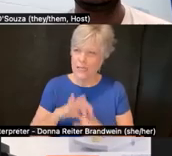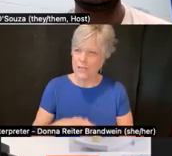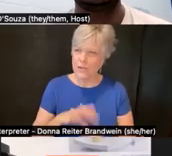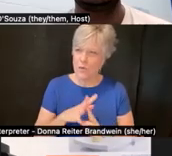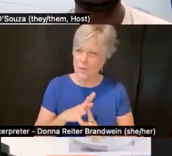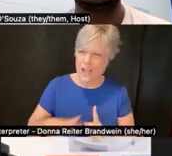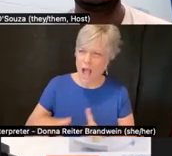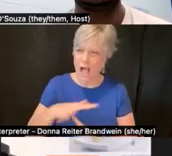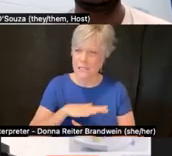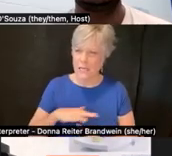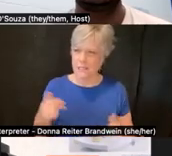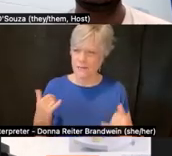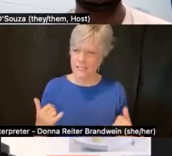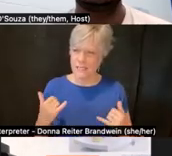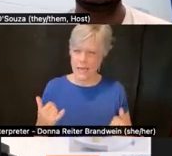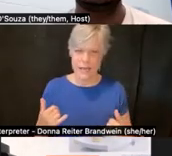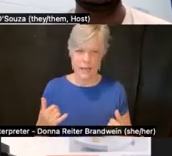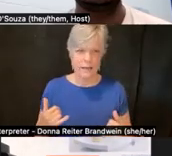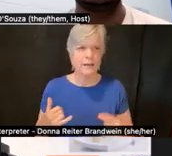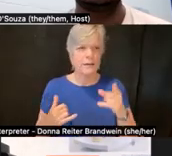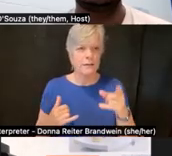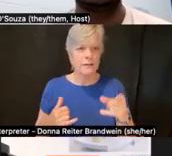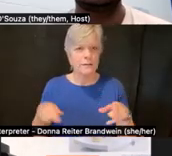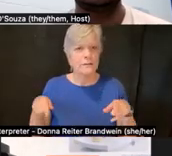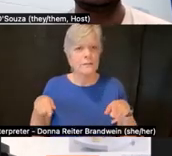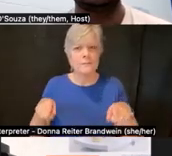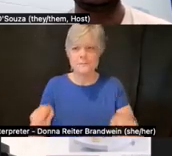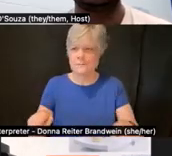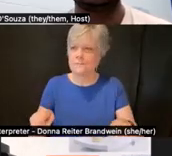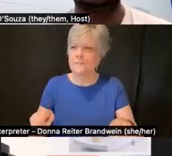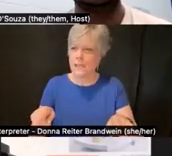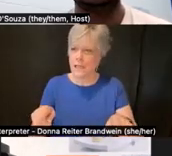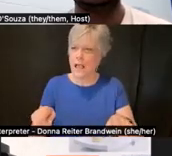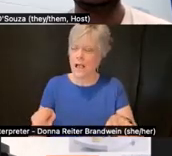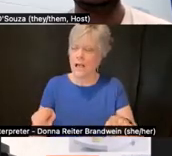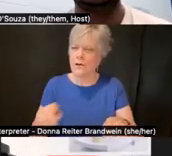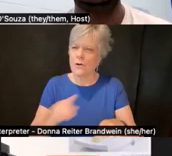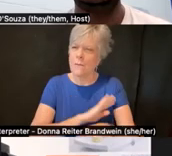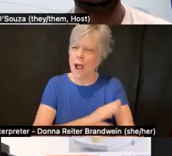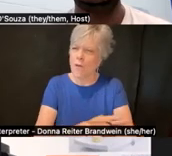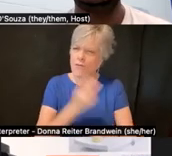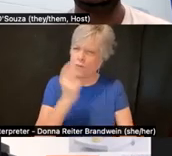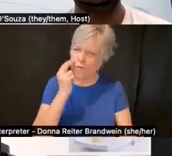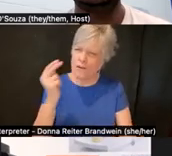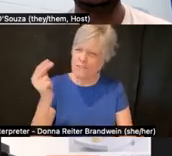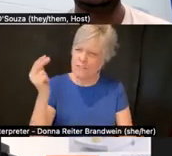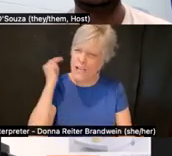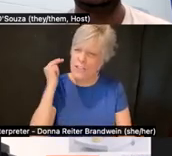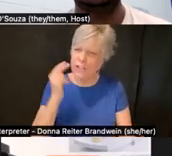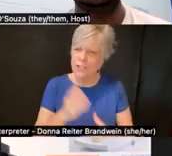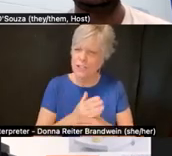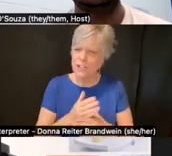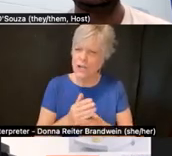very much in line with the importance and powerful reflection shared by Dr. Yi